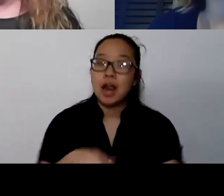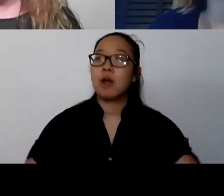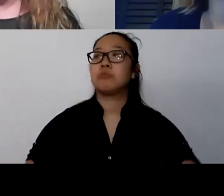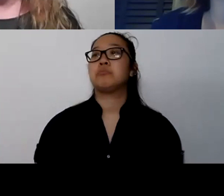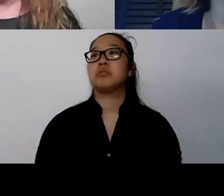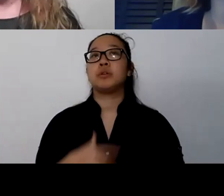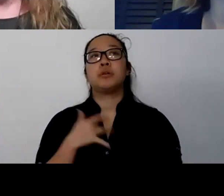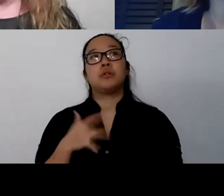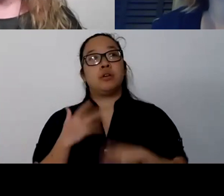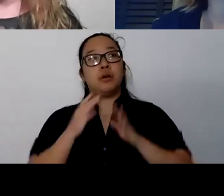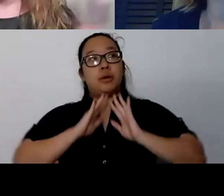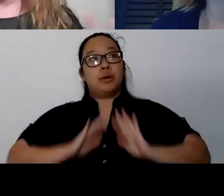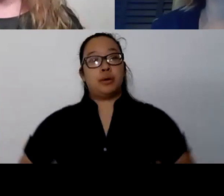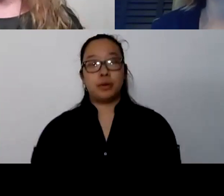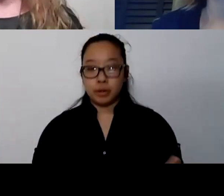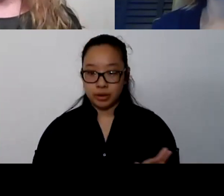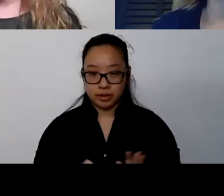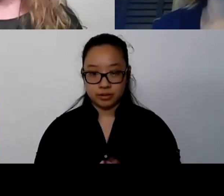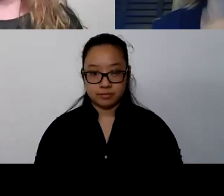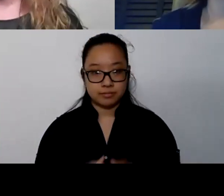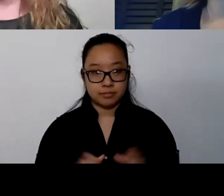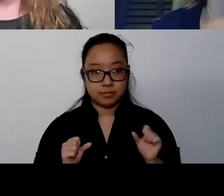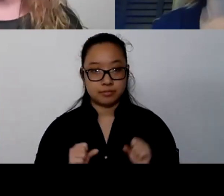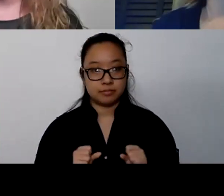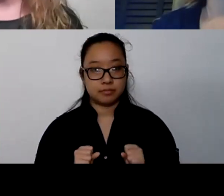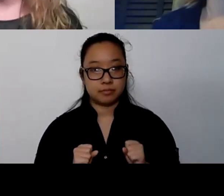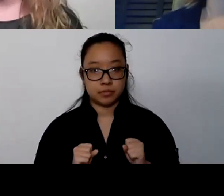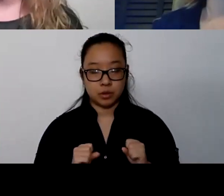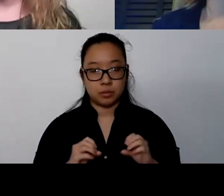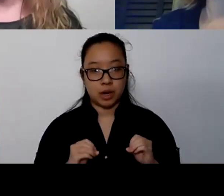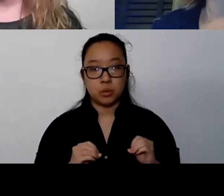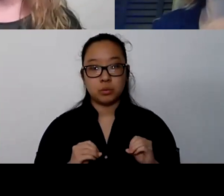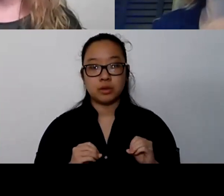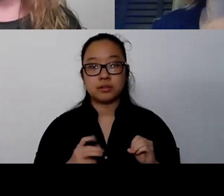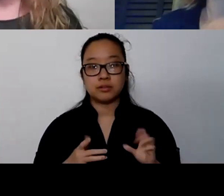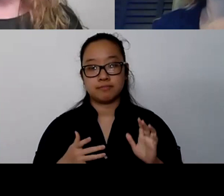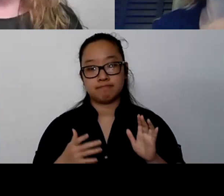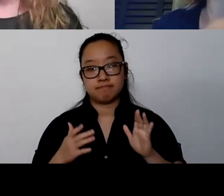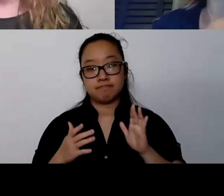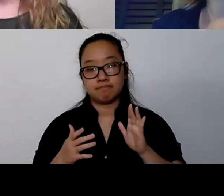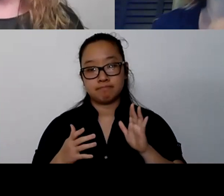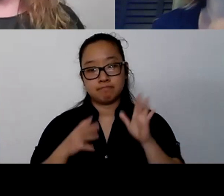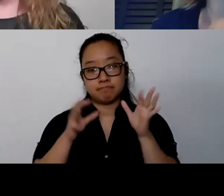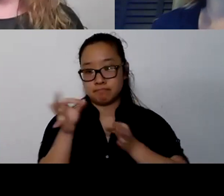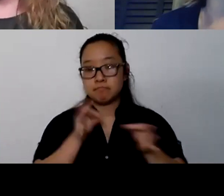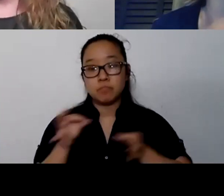So I just like to always point that out, because sometimes when we're experiencing